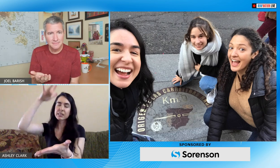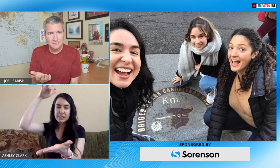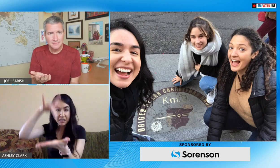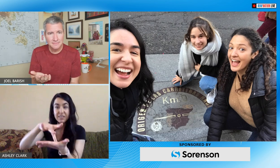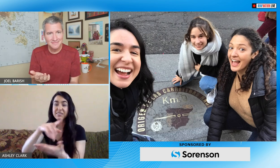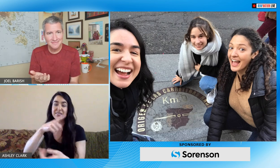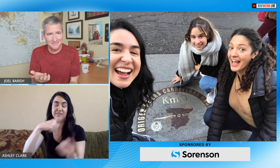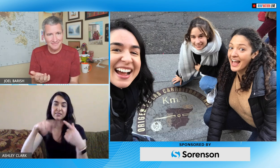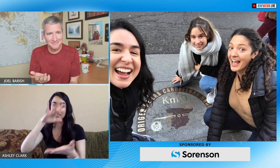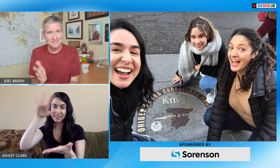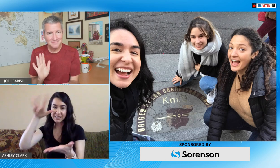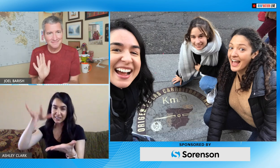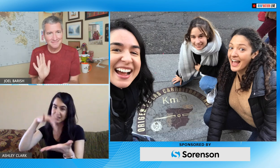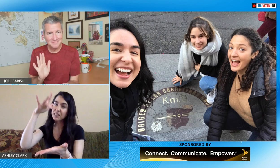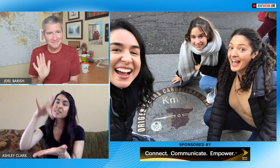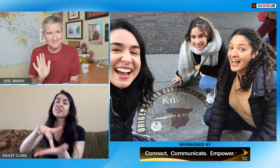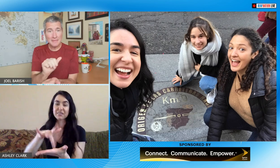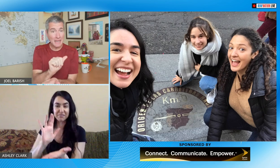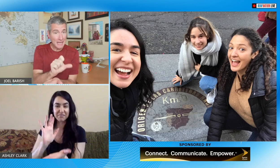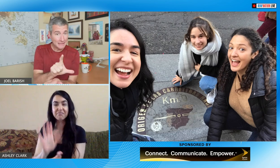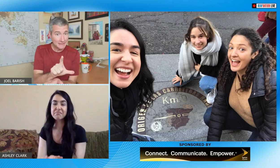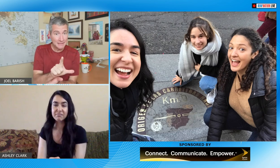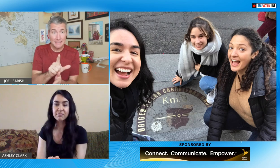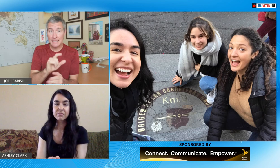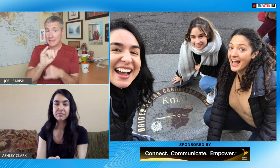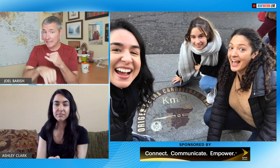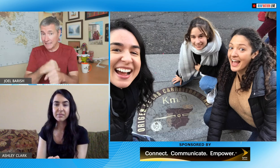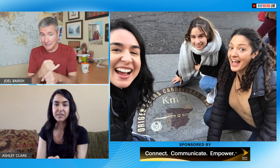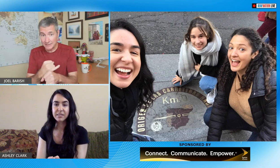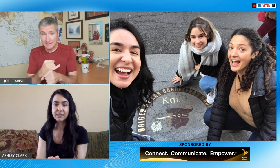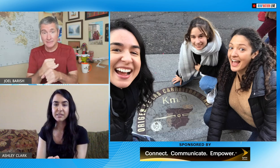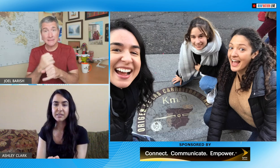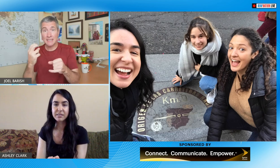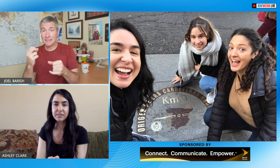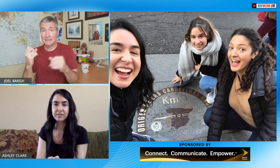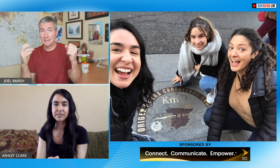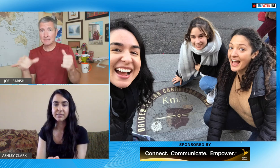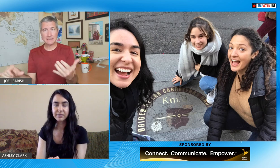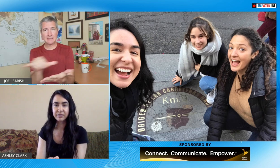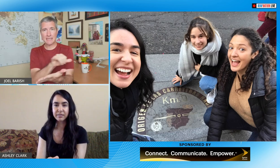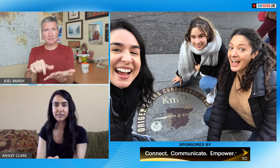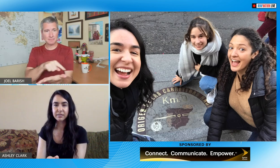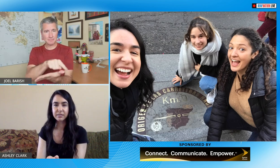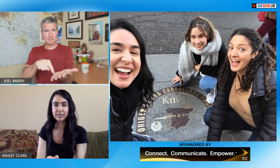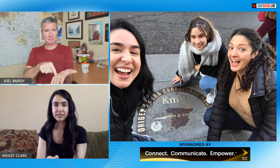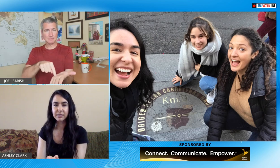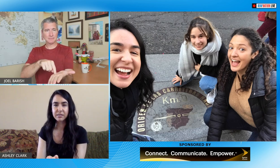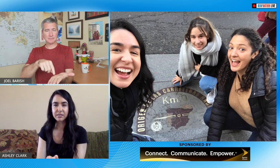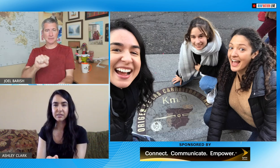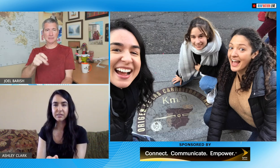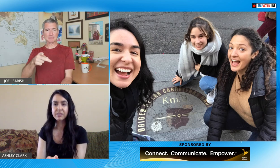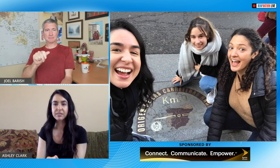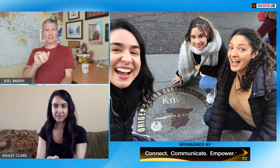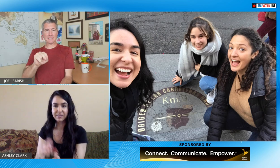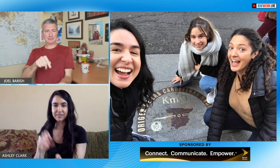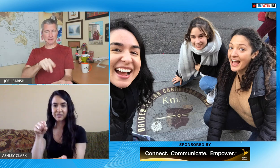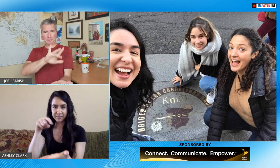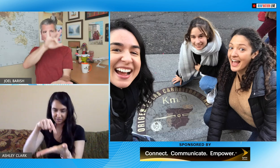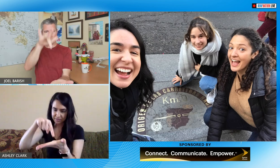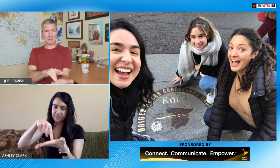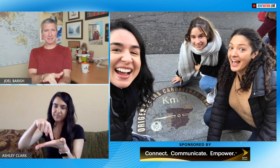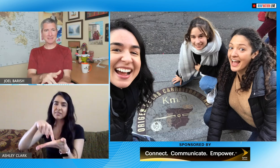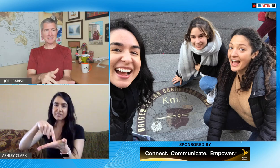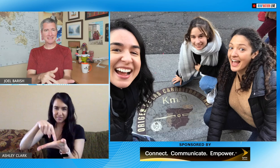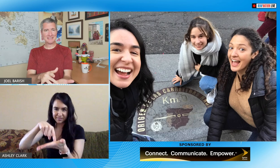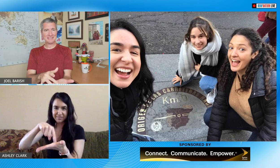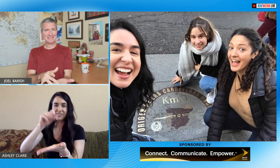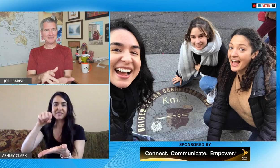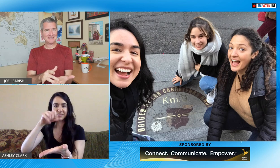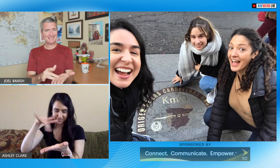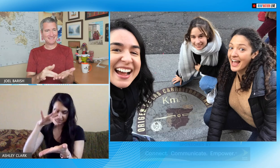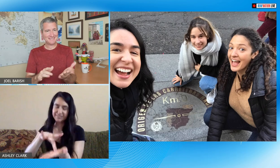basic gesture right it's fine right or if it is international it's the middle